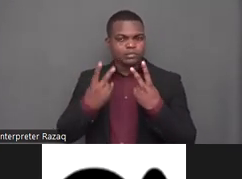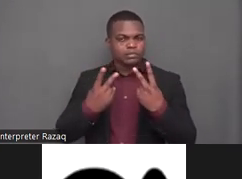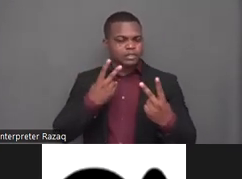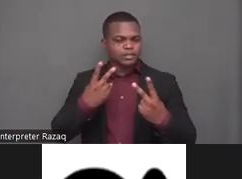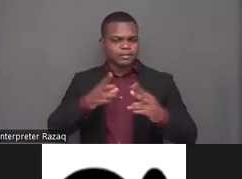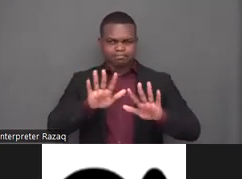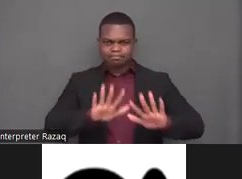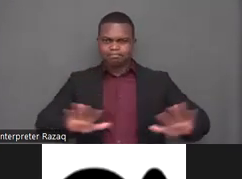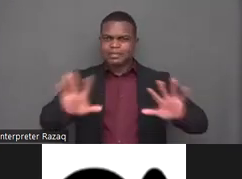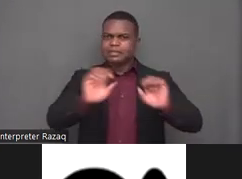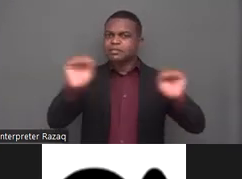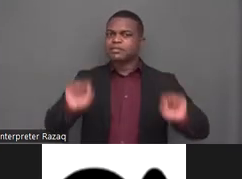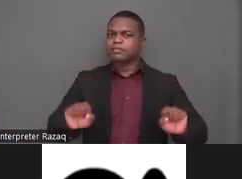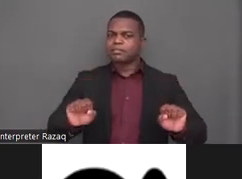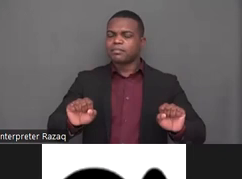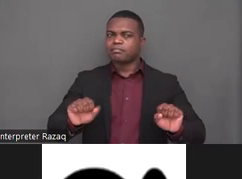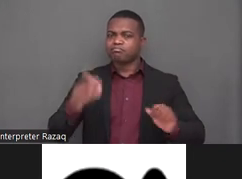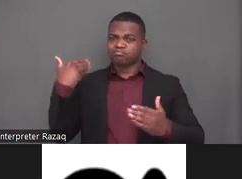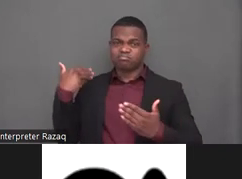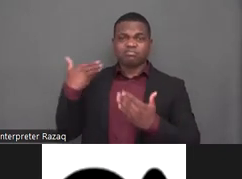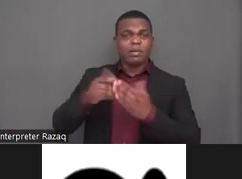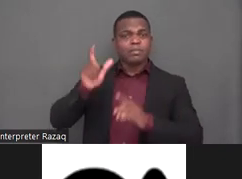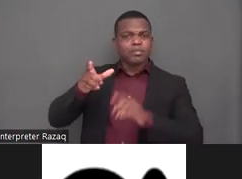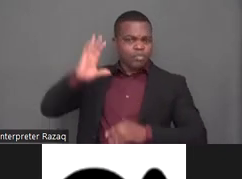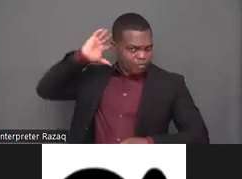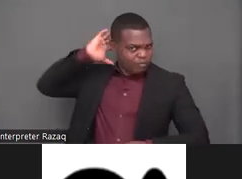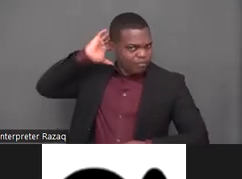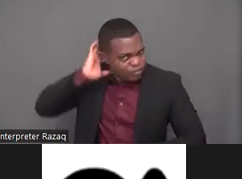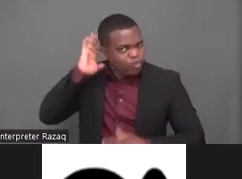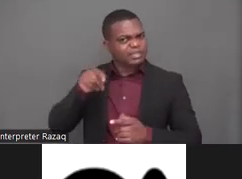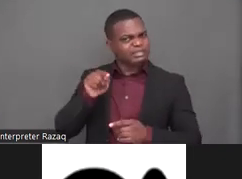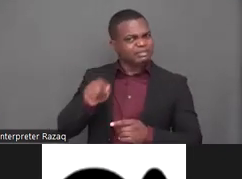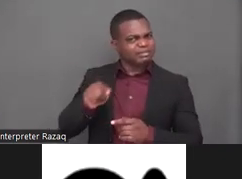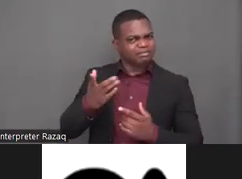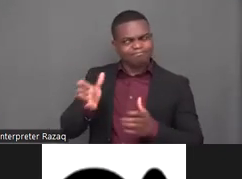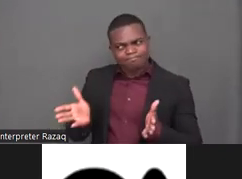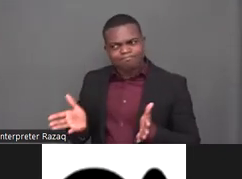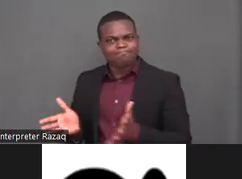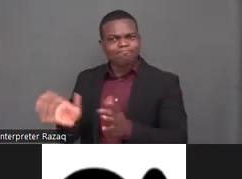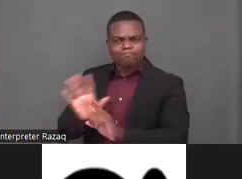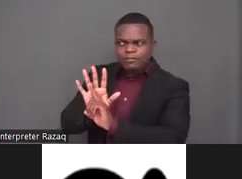interventions and detention in that system and that includes universal legal capacity